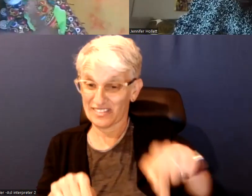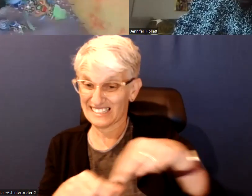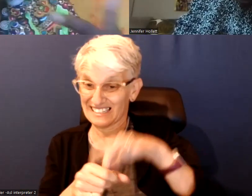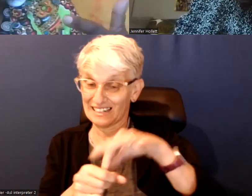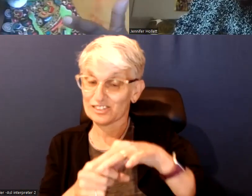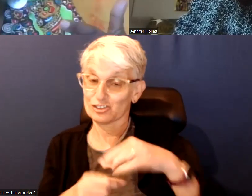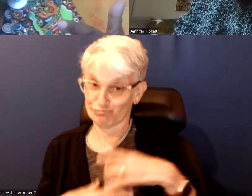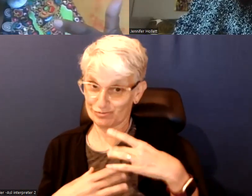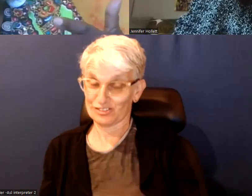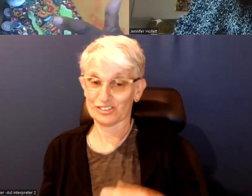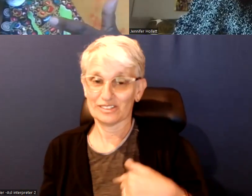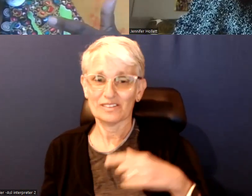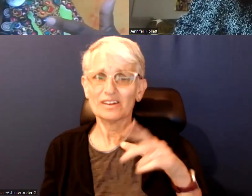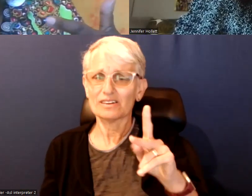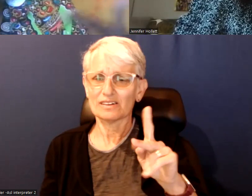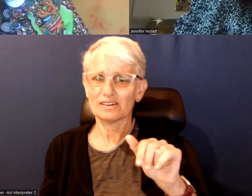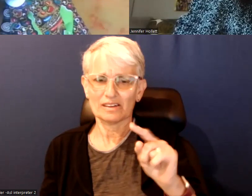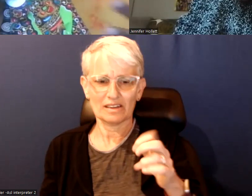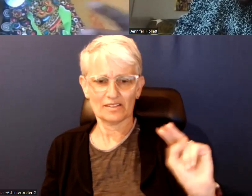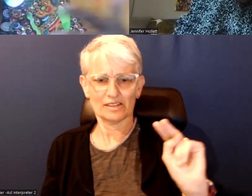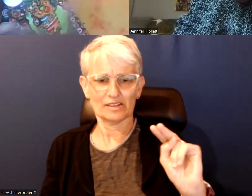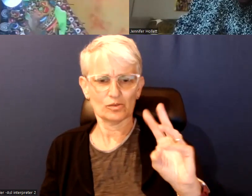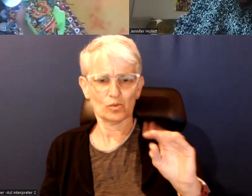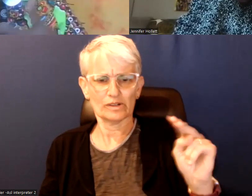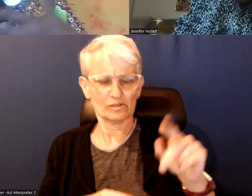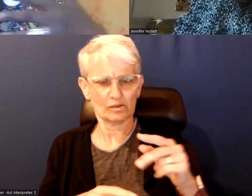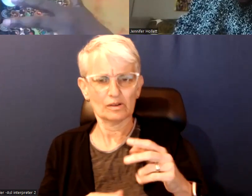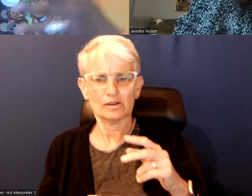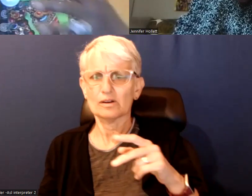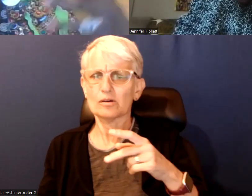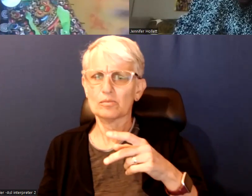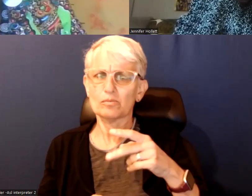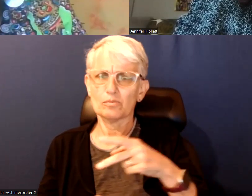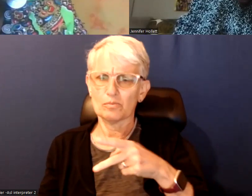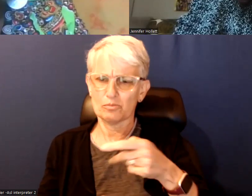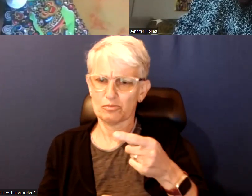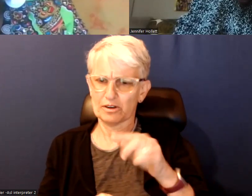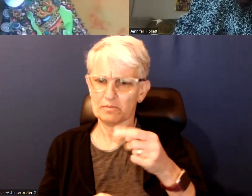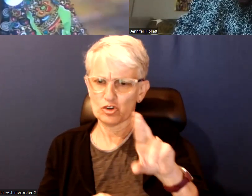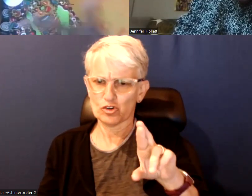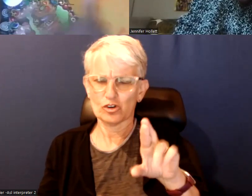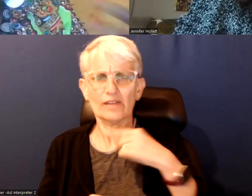And we had Kathleen Wynne as the pre-mayor and we were able to get the vote through city council.